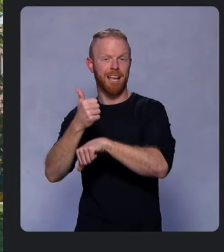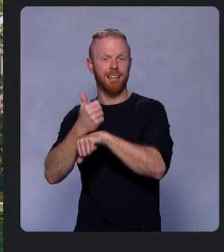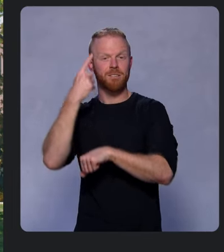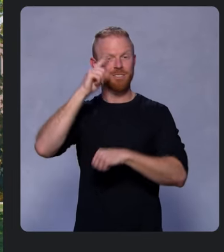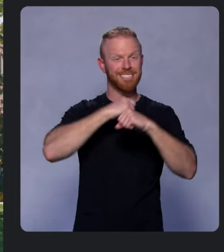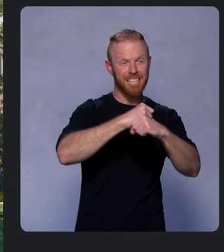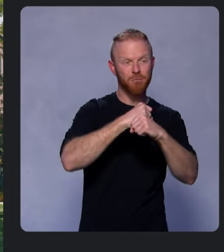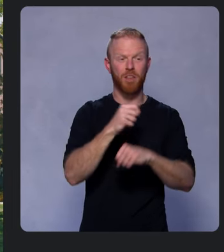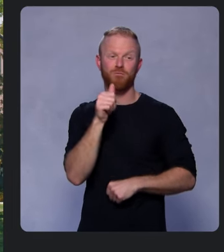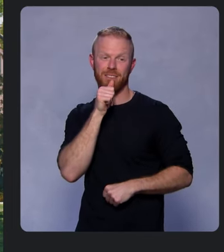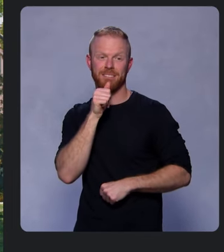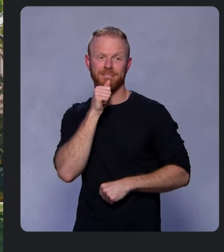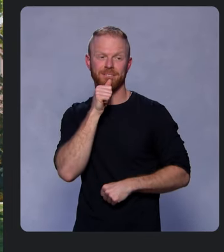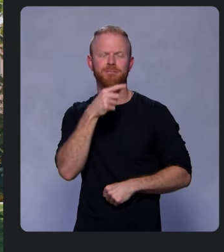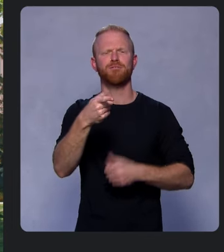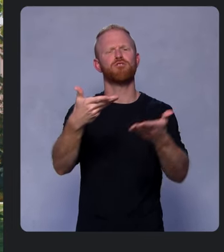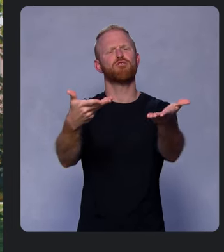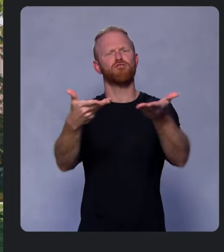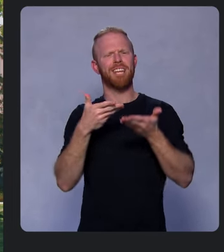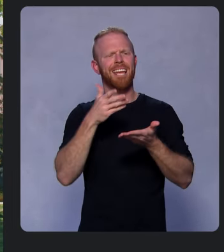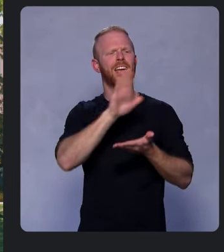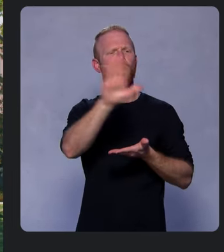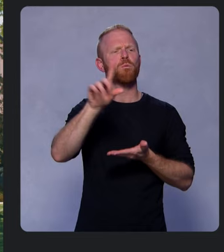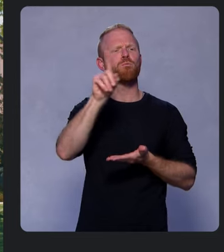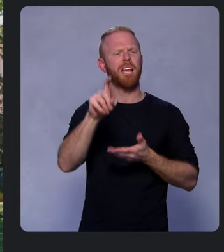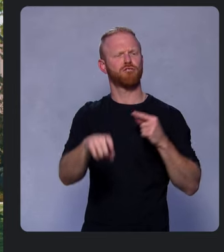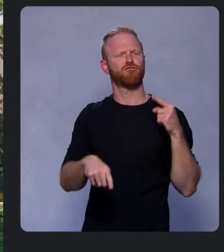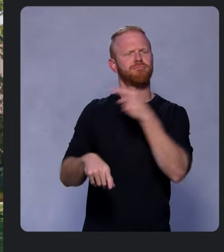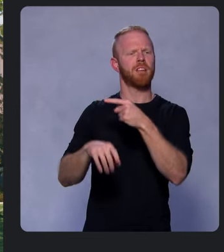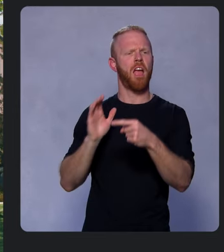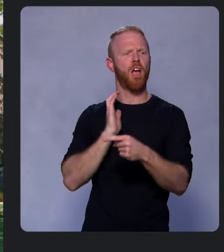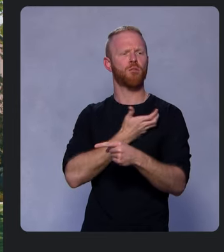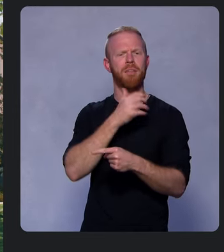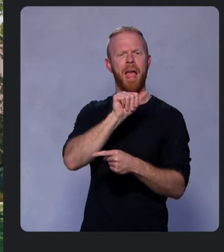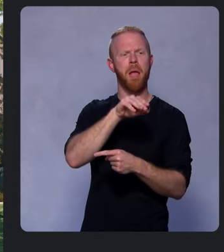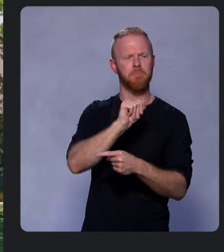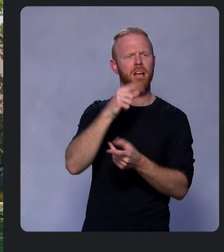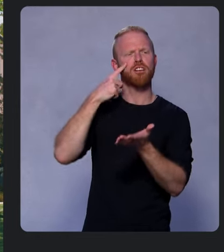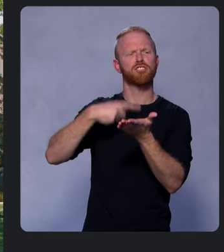So please bring your questions to our AMA and check out our full Privacy Sandbox Session.